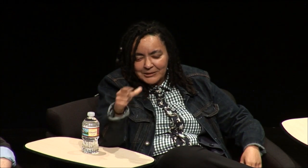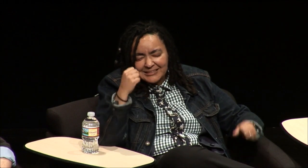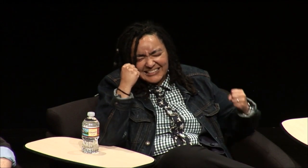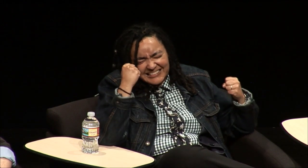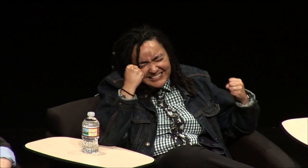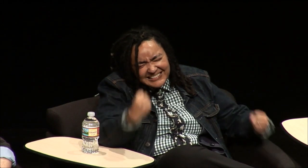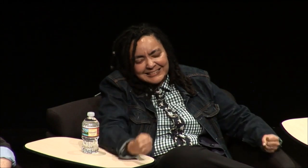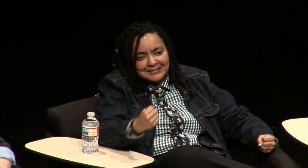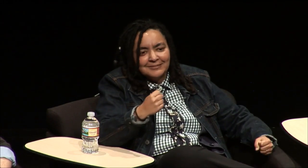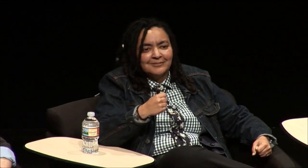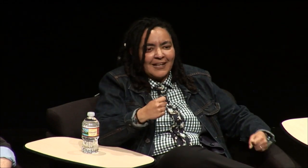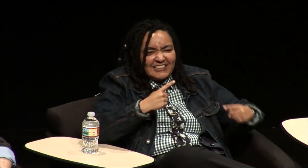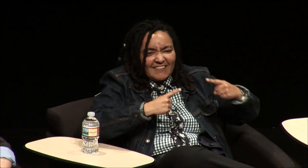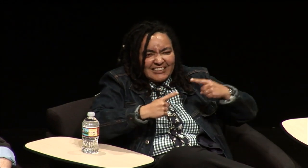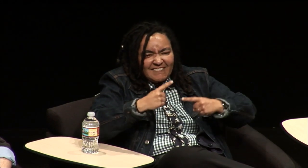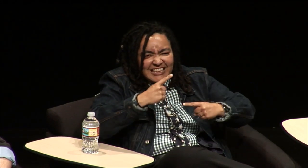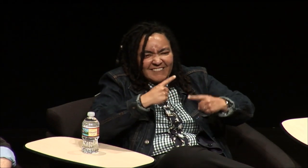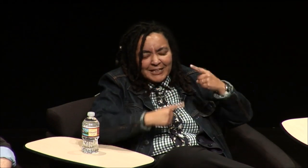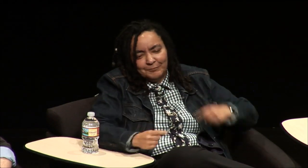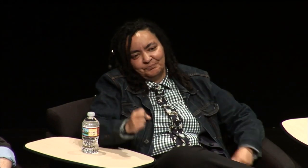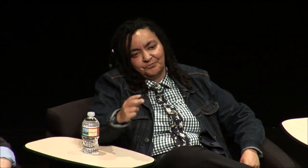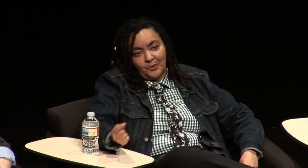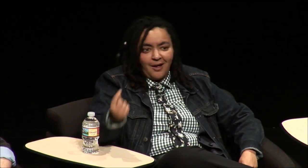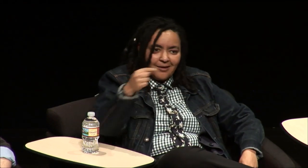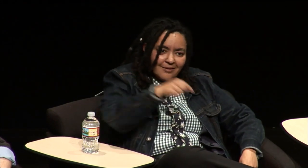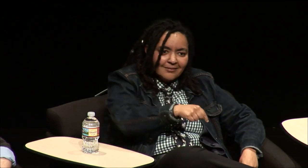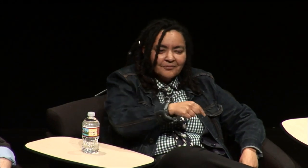different in St. Louis they they used the SEE method that Signing Exact English